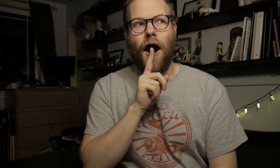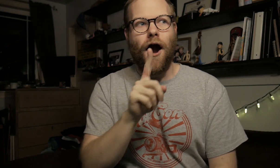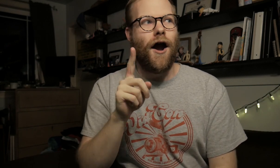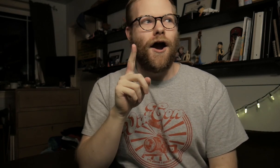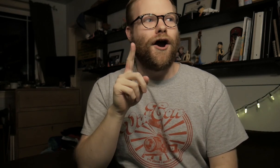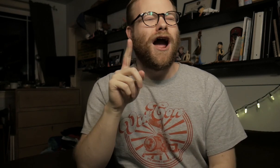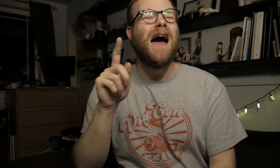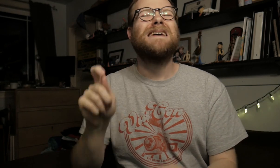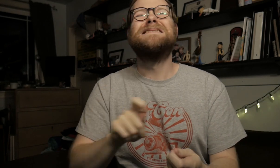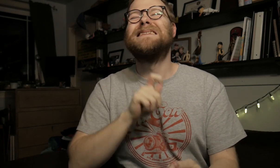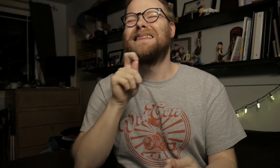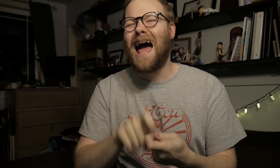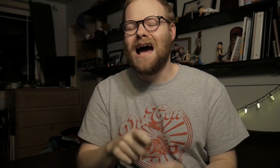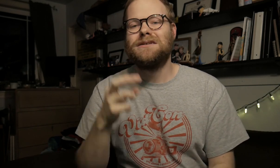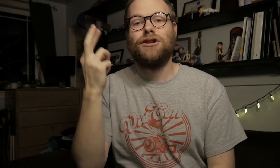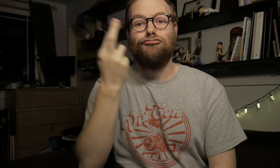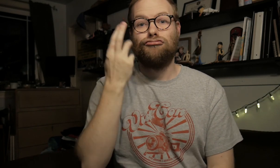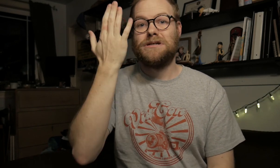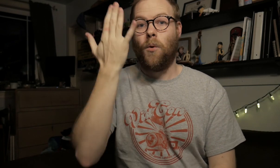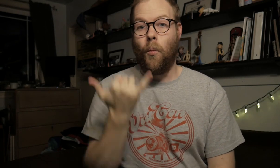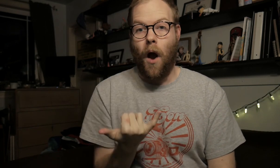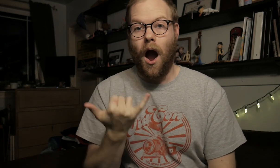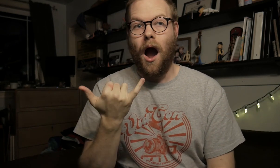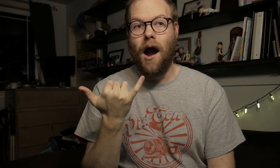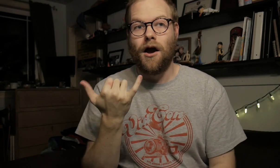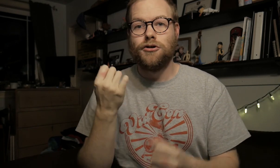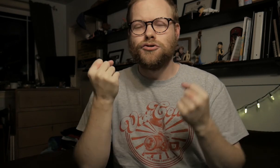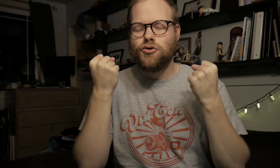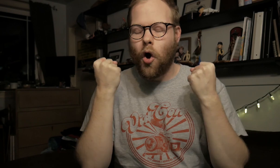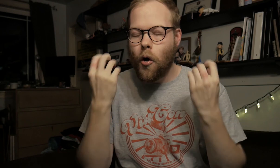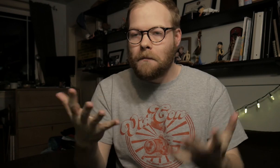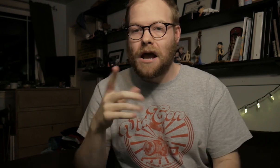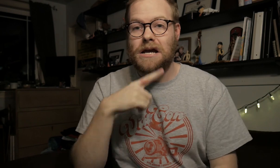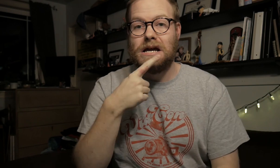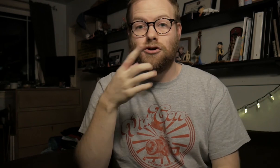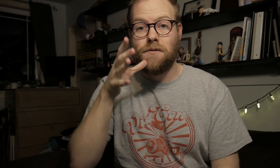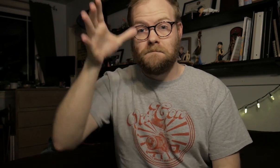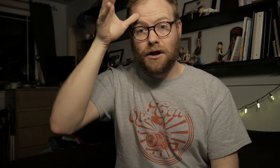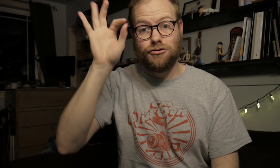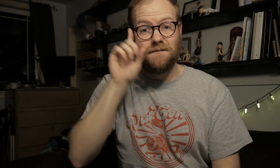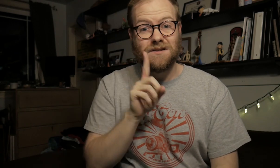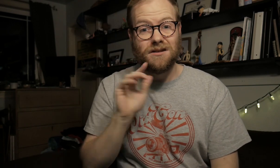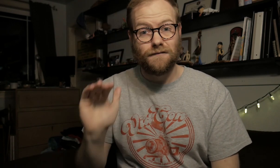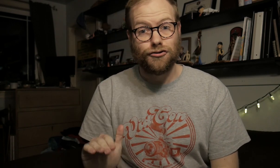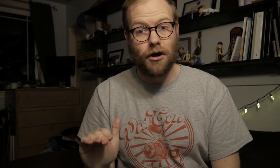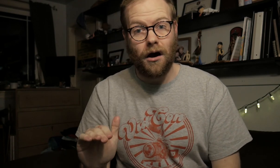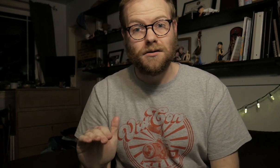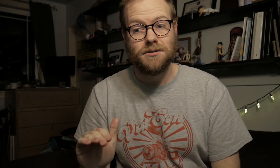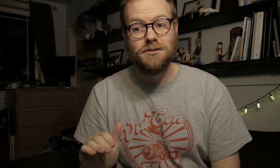are *exactly* the reason why so many hearing parents of a deaf child,